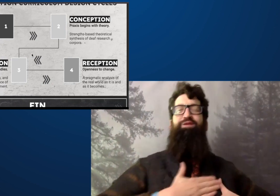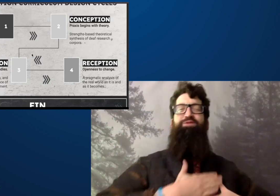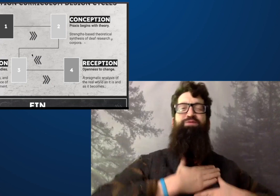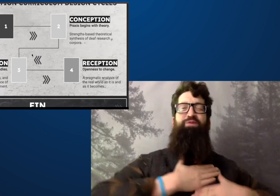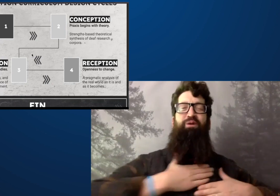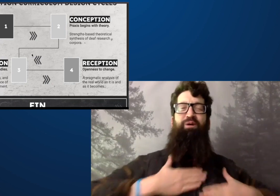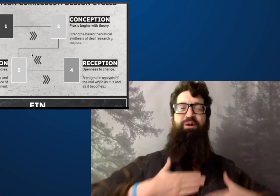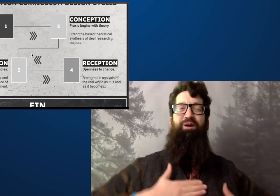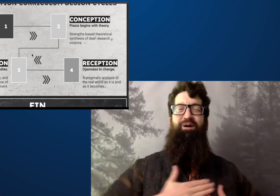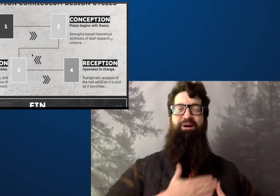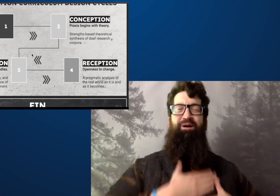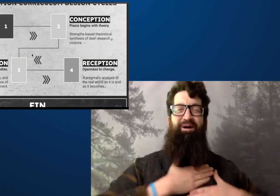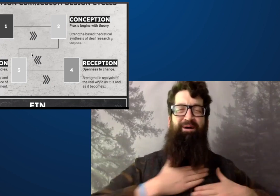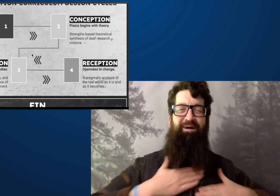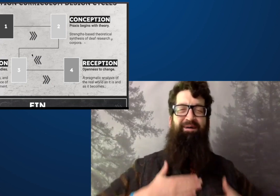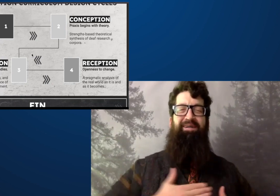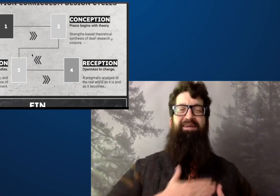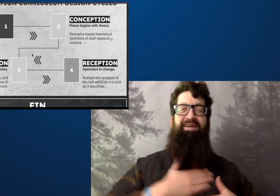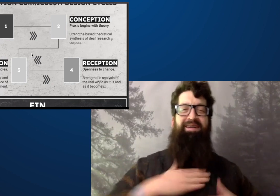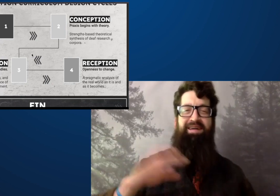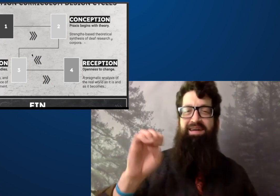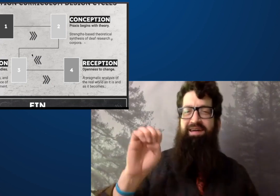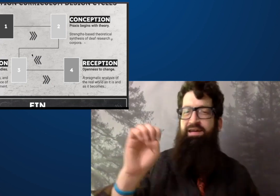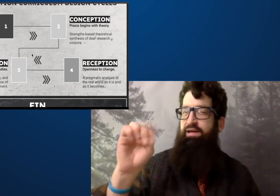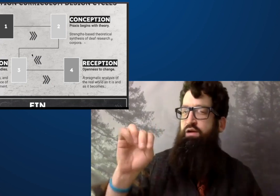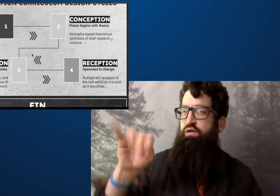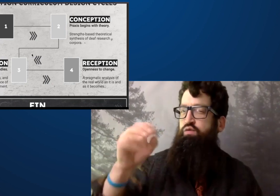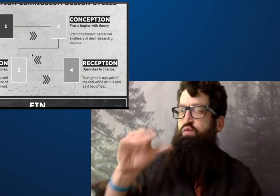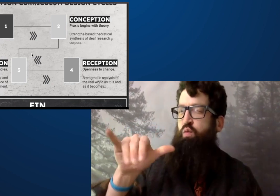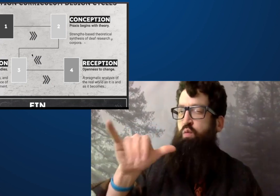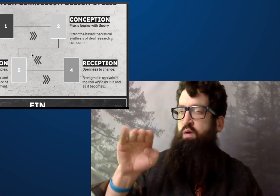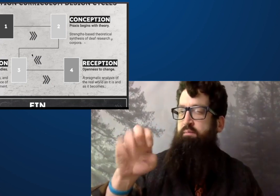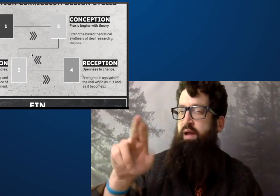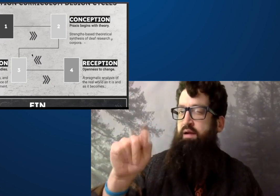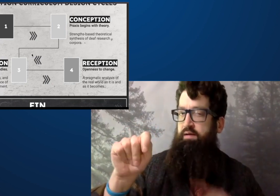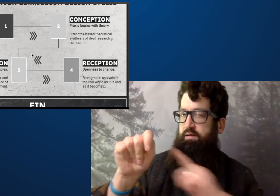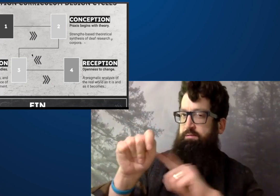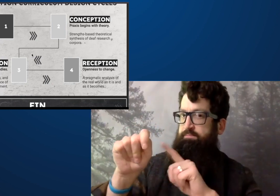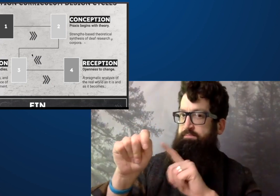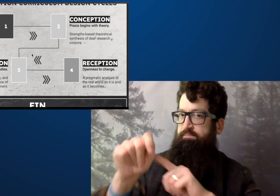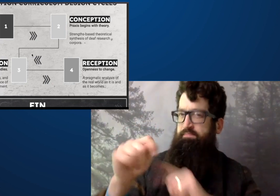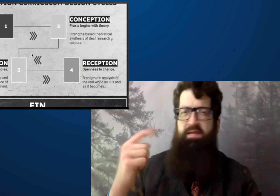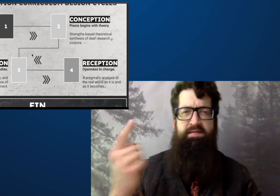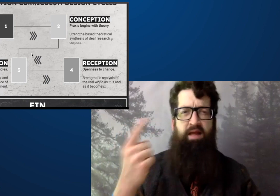And then you have to look as well as at enjoyment.